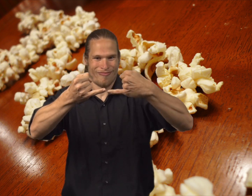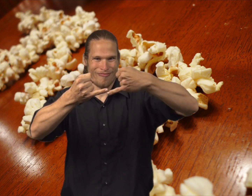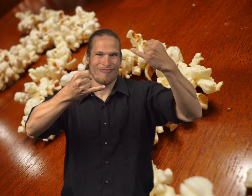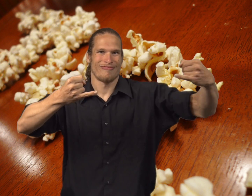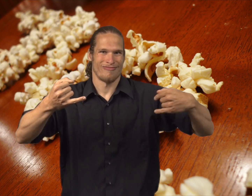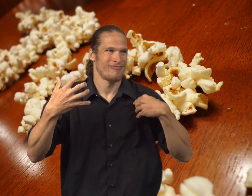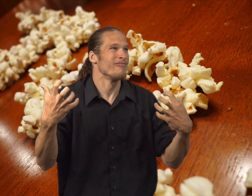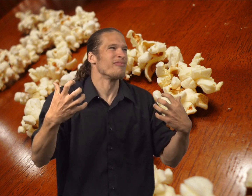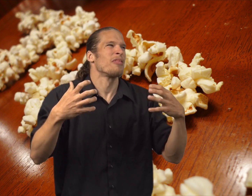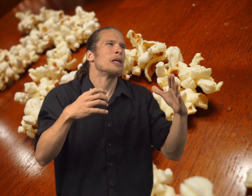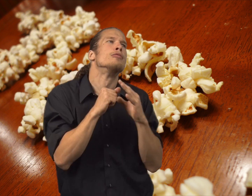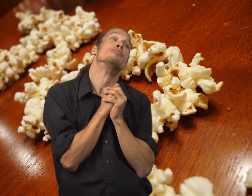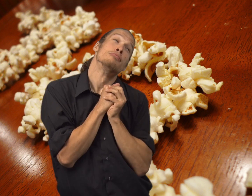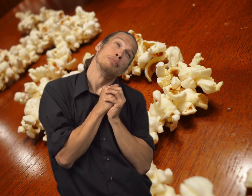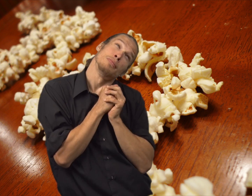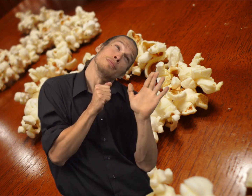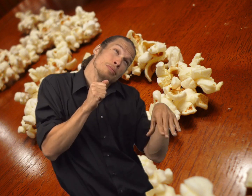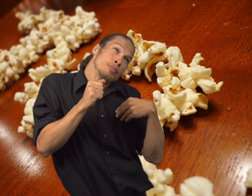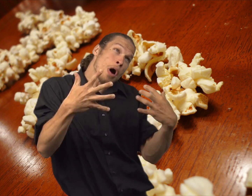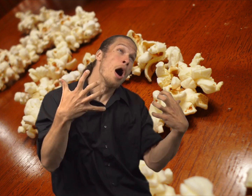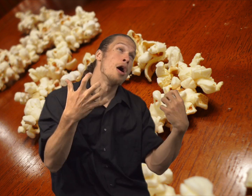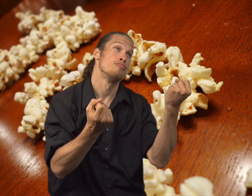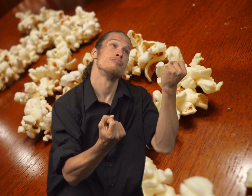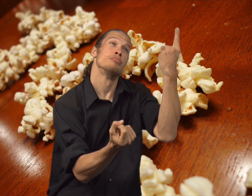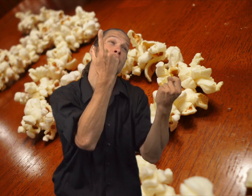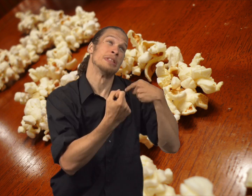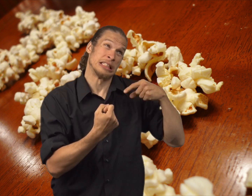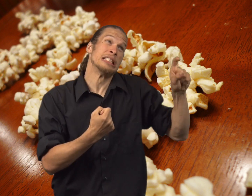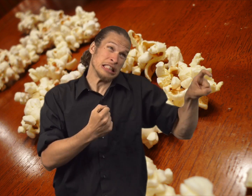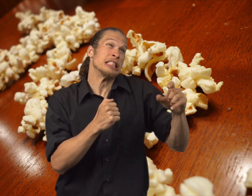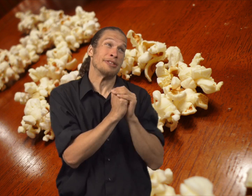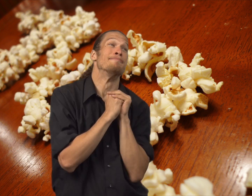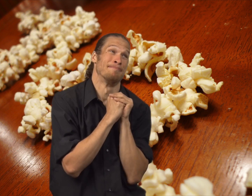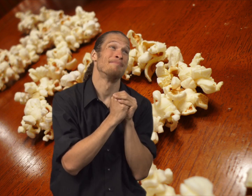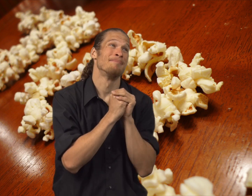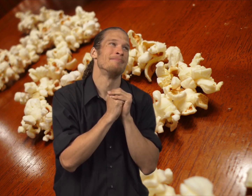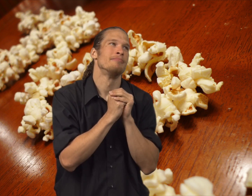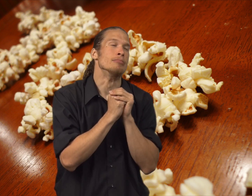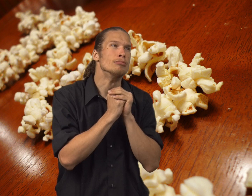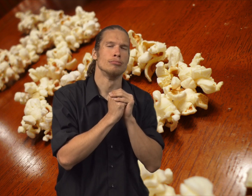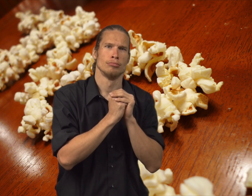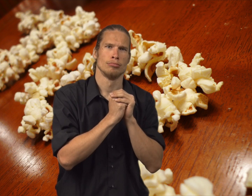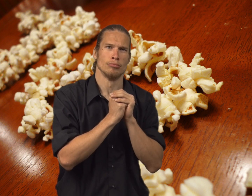I want to make a new string of popcorn, please. I want popcorn, I need some."